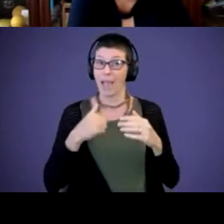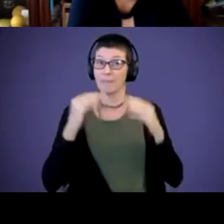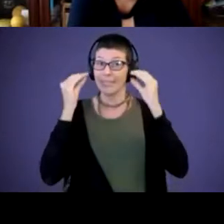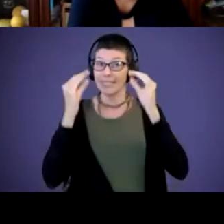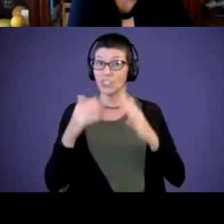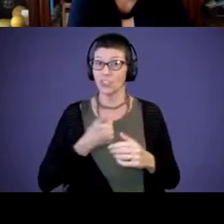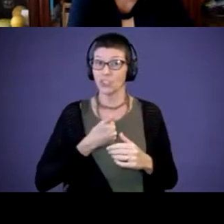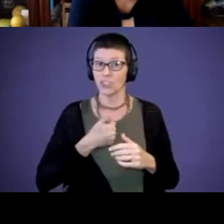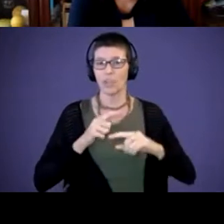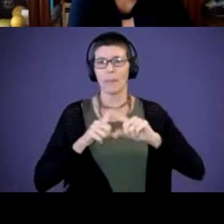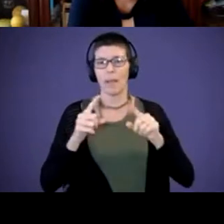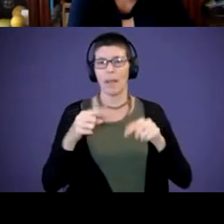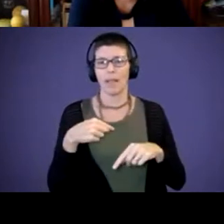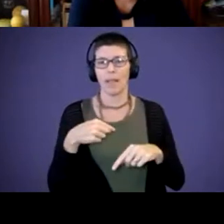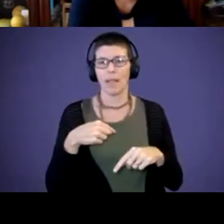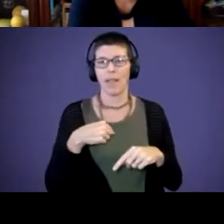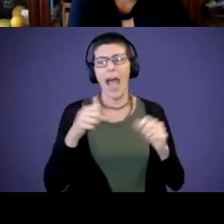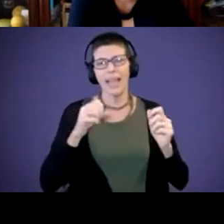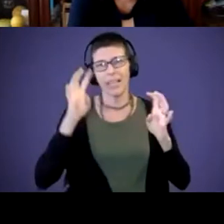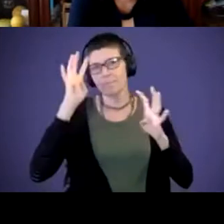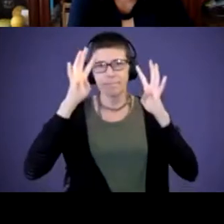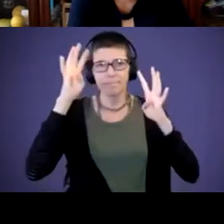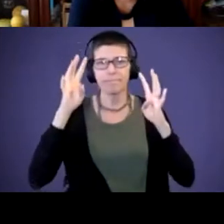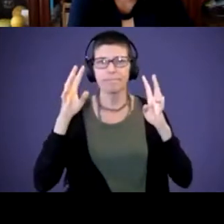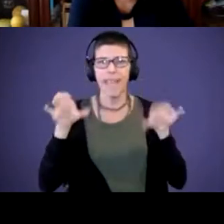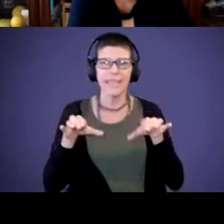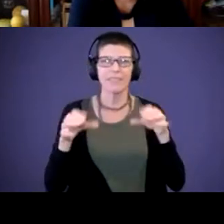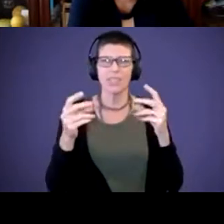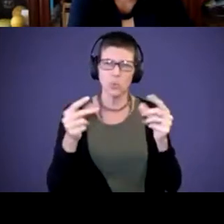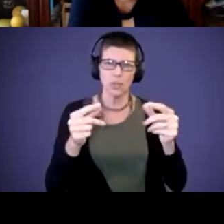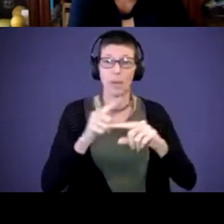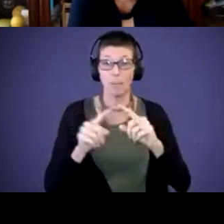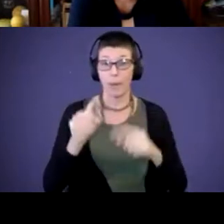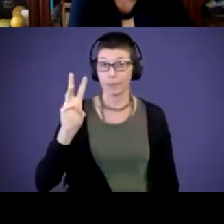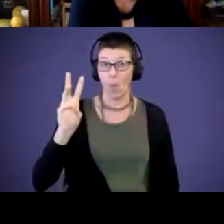I canʻt come up with activities kind of quickly, but Walmart gets me in trouble. But